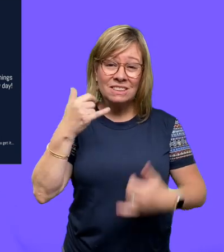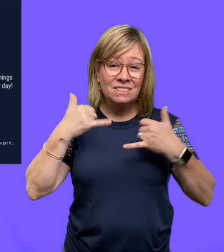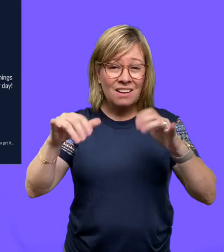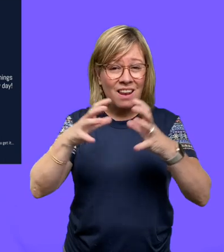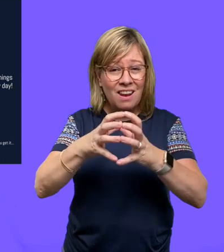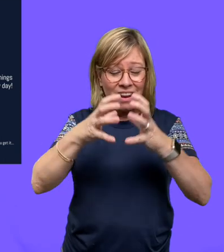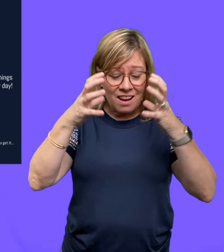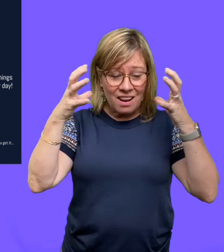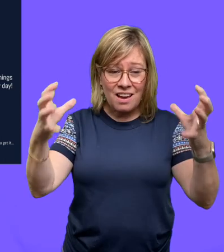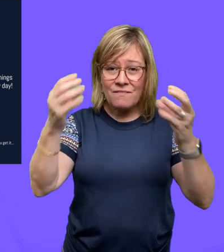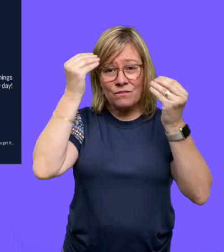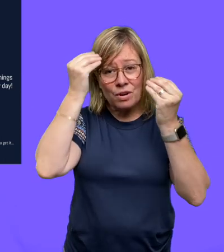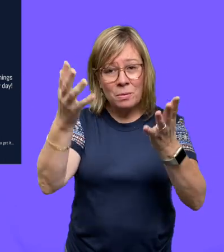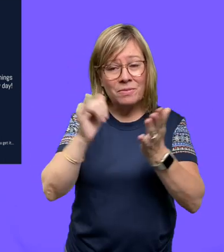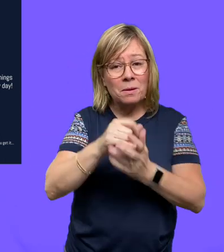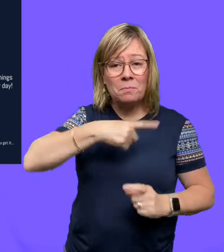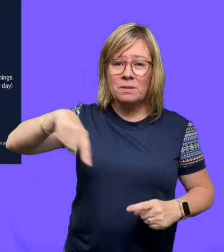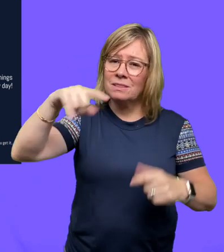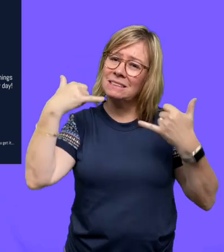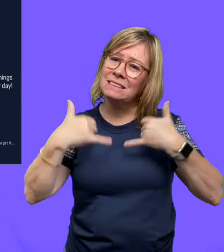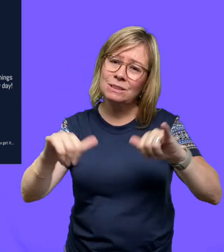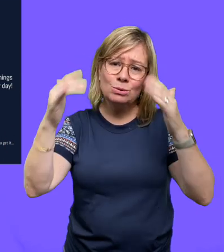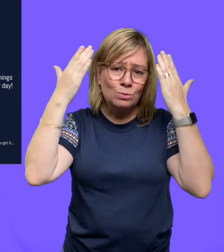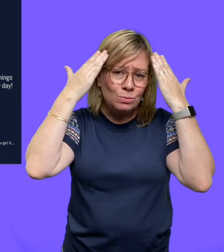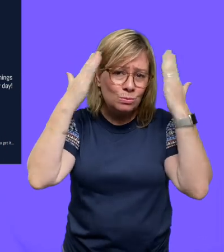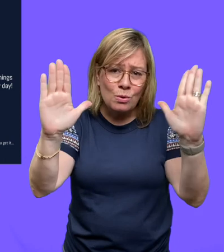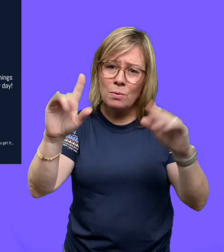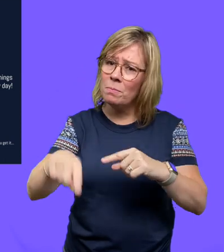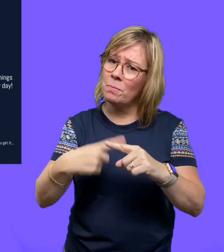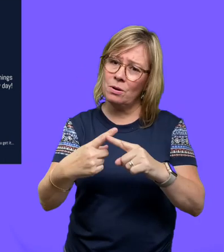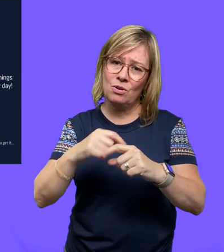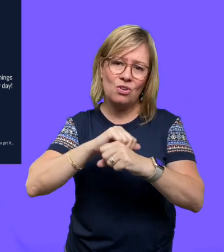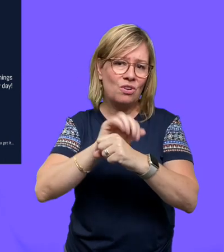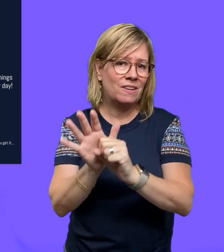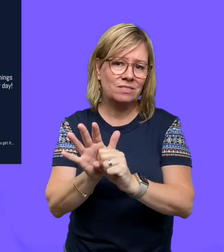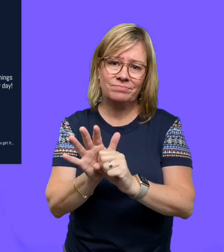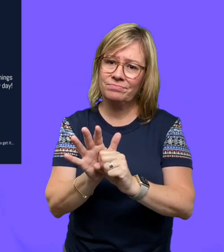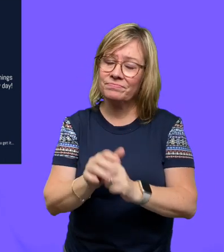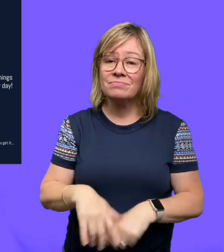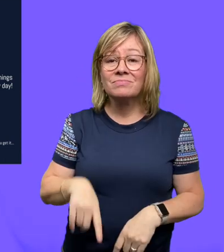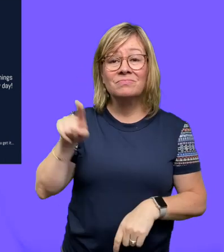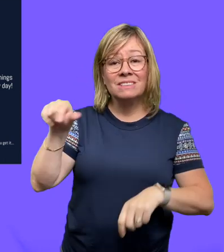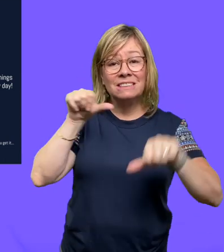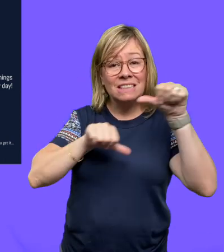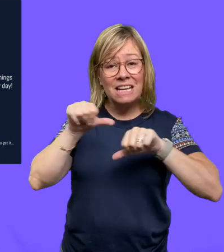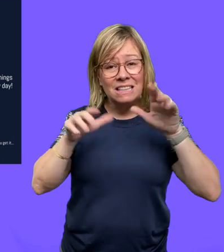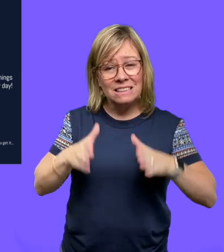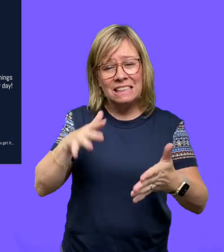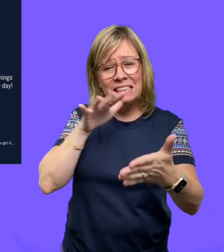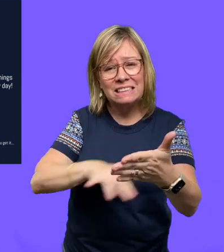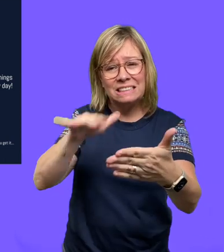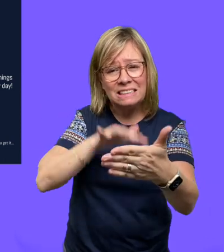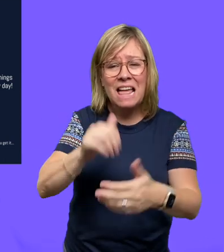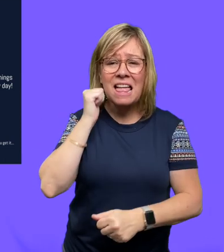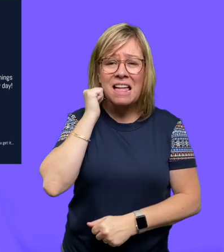There's still a lot we don't know about coronavirus. Scientists are learning and